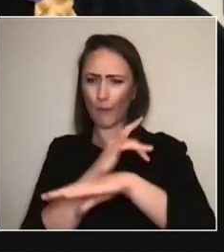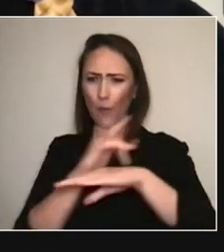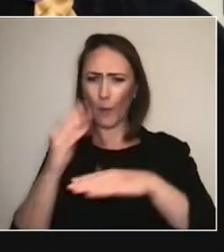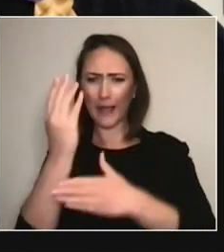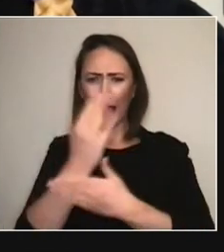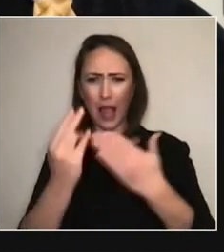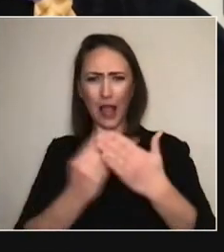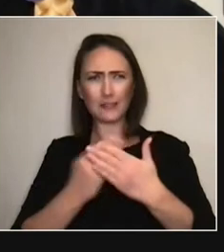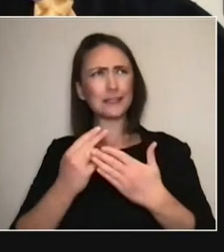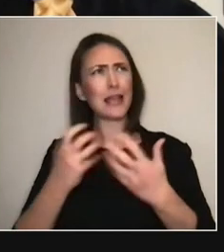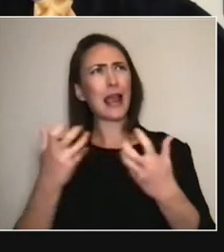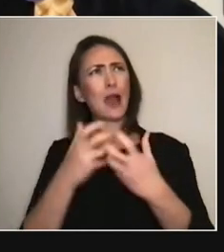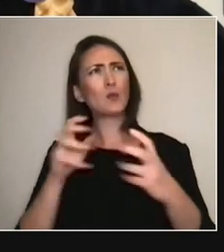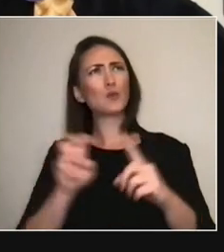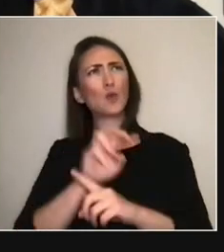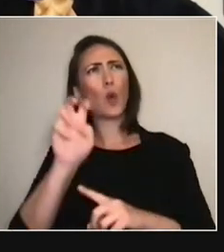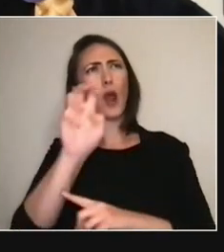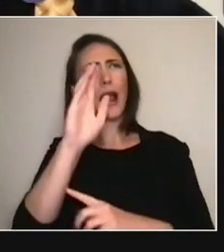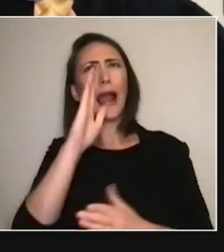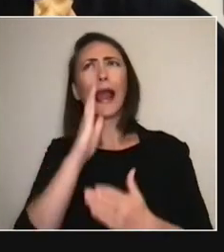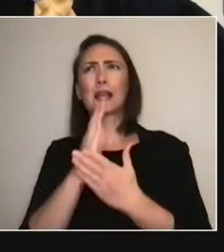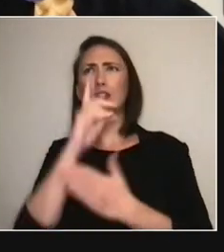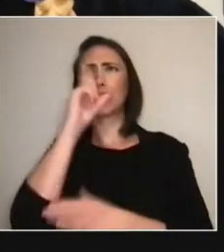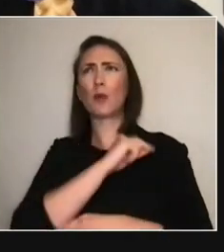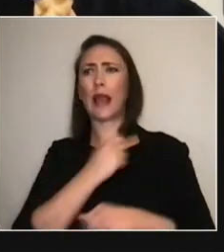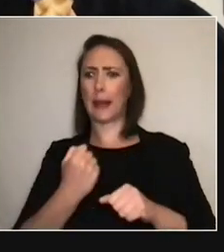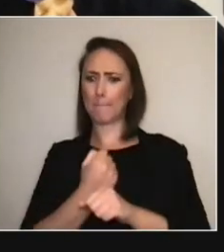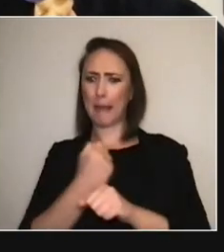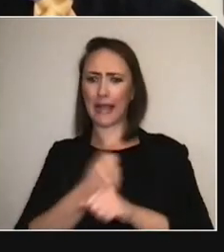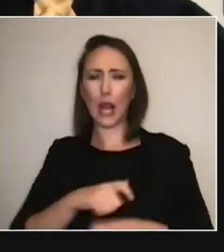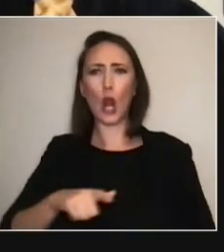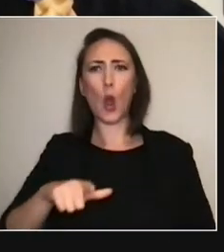Like, I'm sure you've seen the shows or been involved in the kinds of projects where it's like,